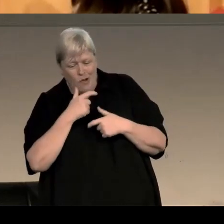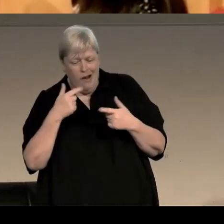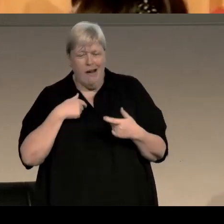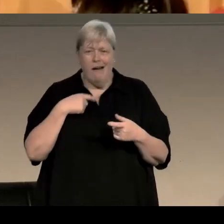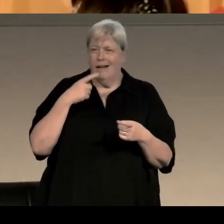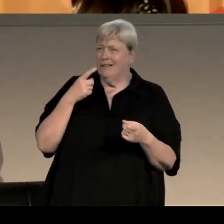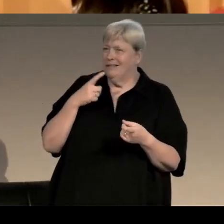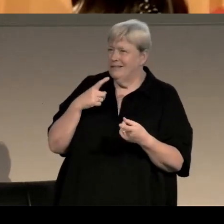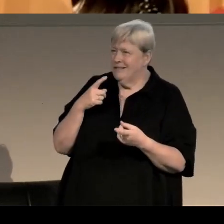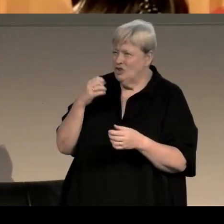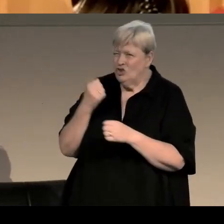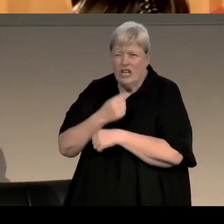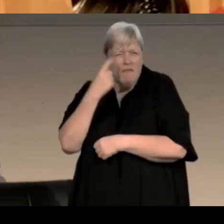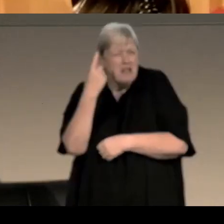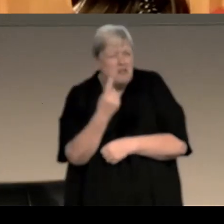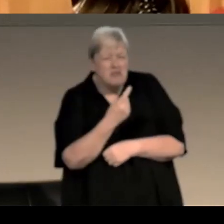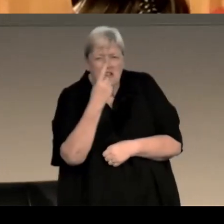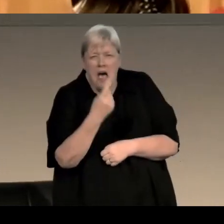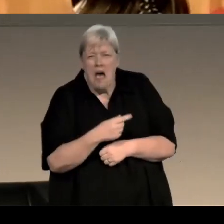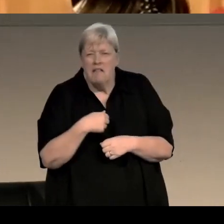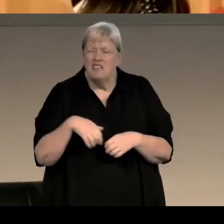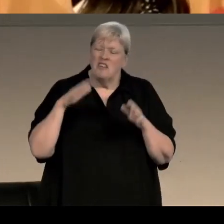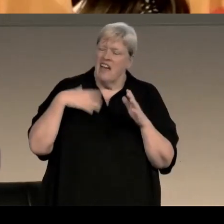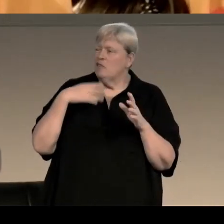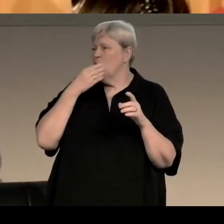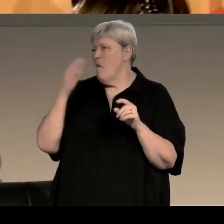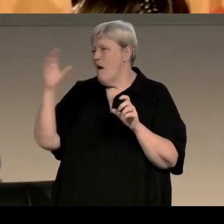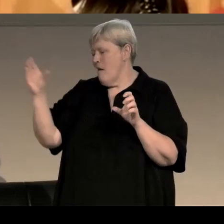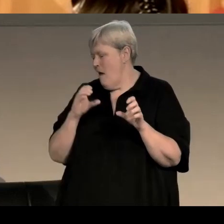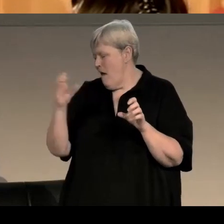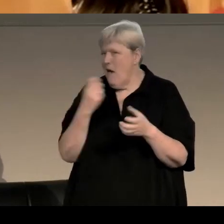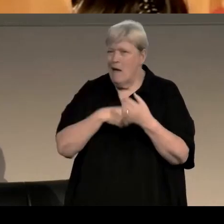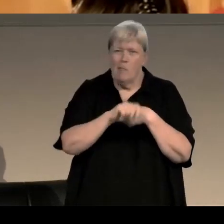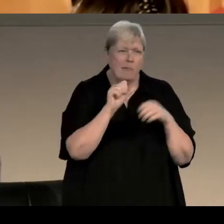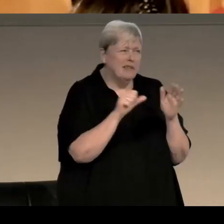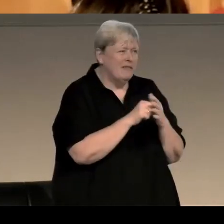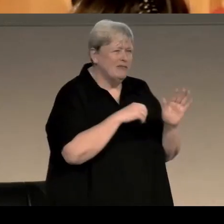She did things herself, she didn't have to get the guys in when things got difficult, and